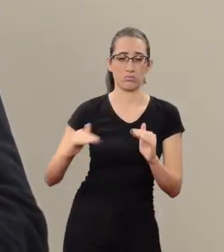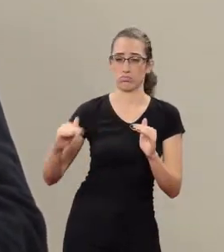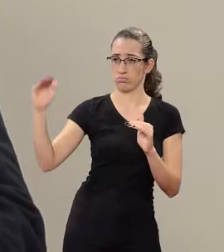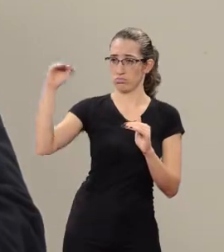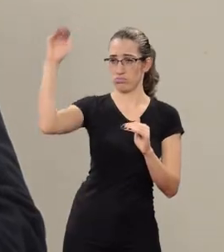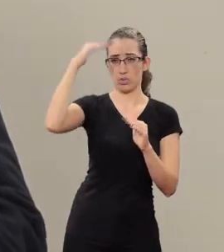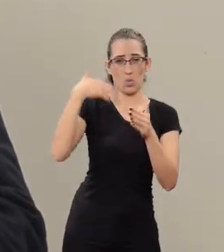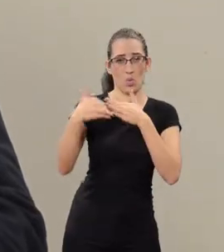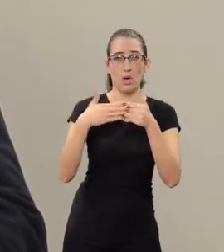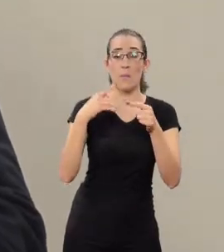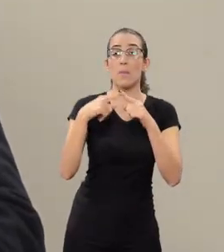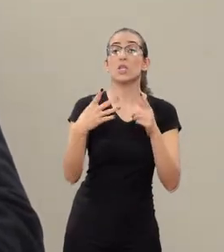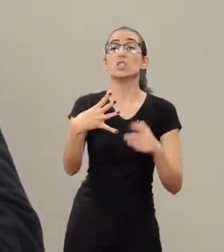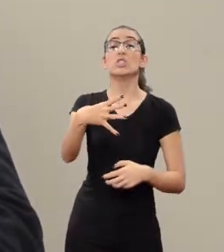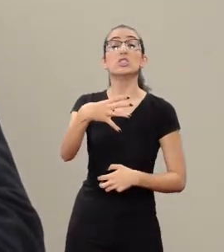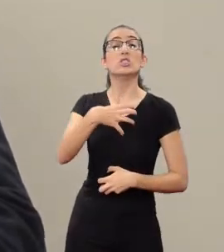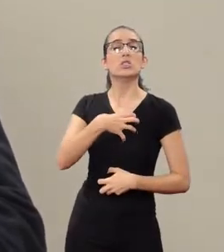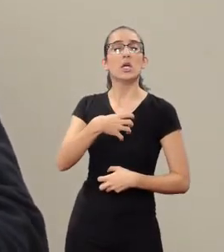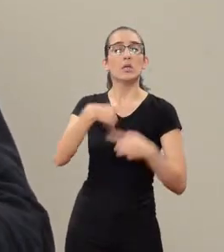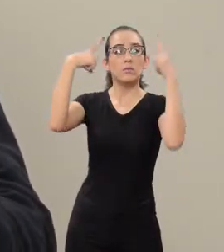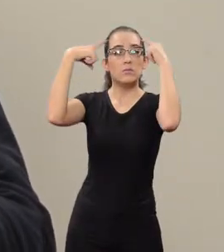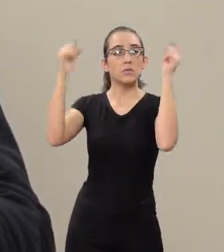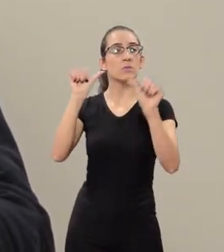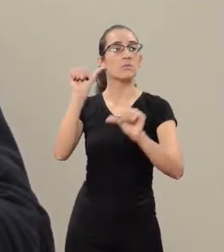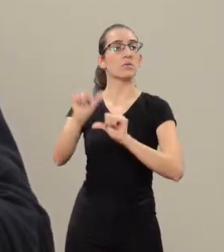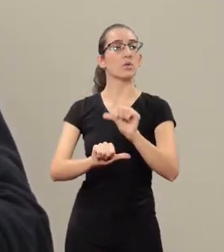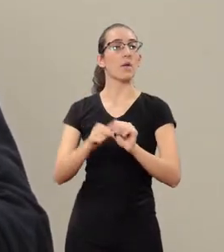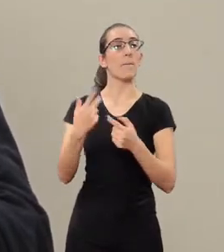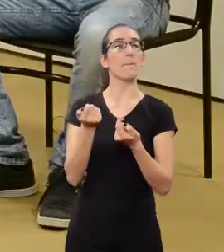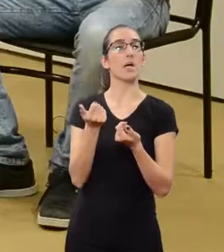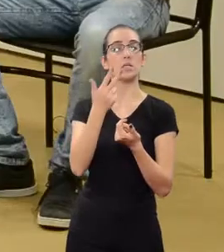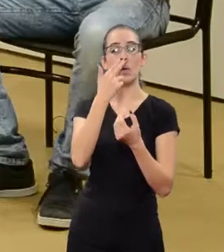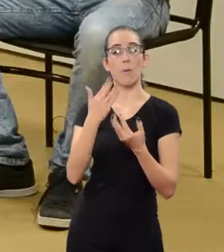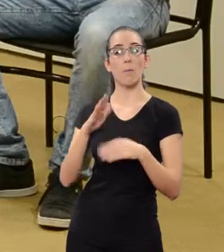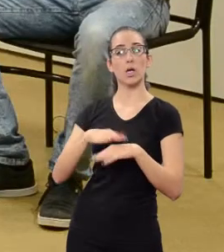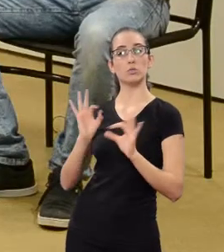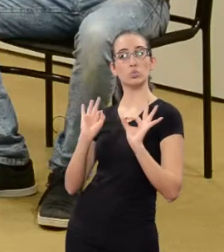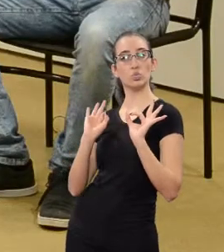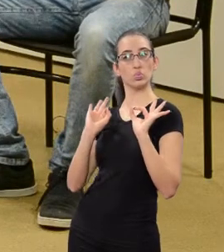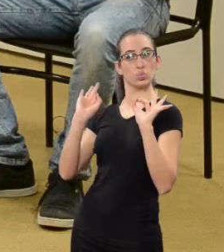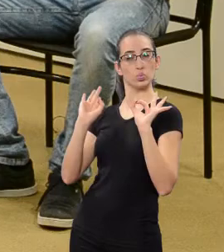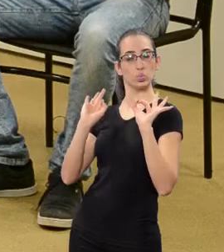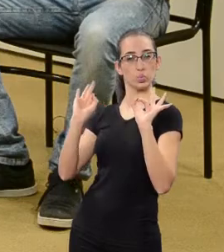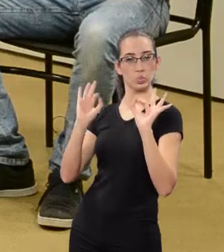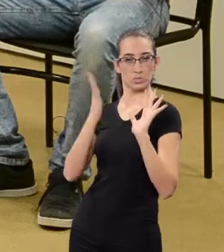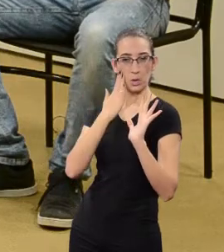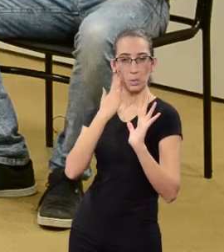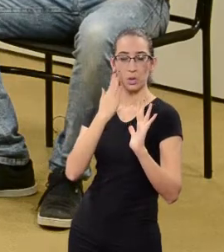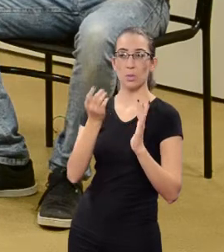No, it's for everyone, but the ways of violence change. They are more sophisticated